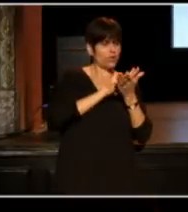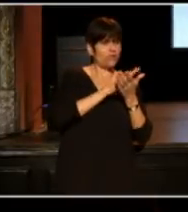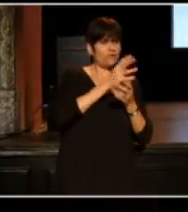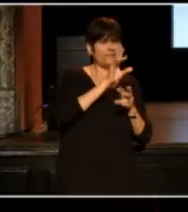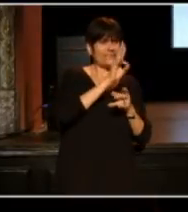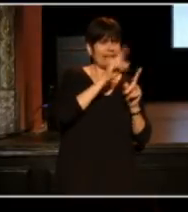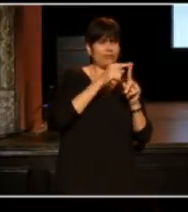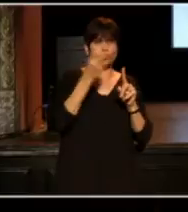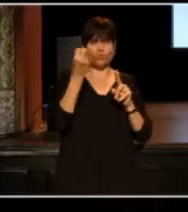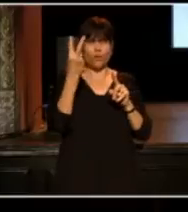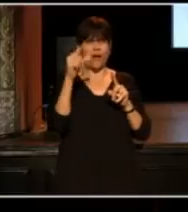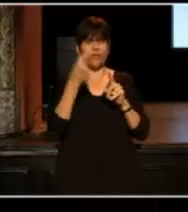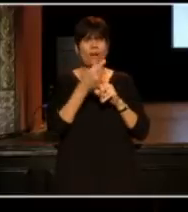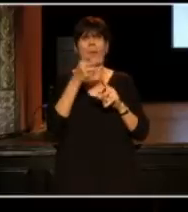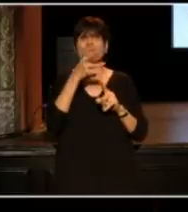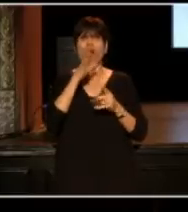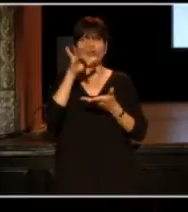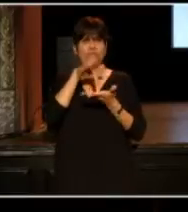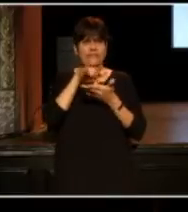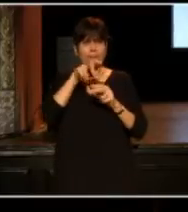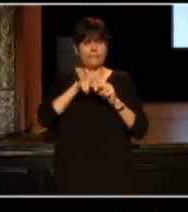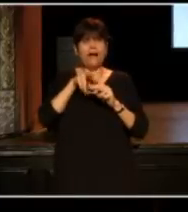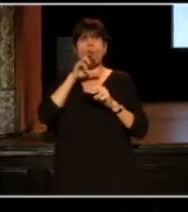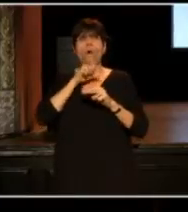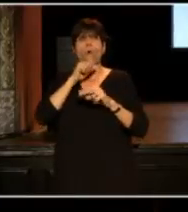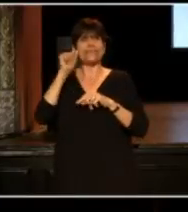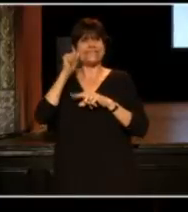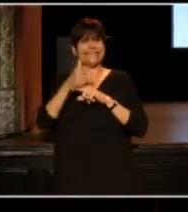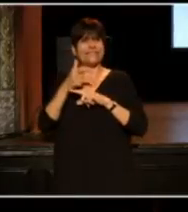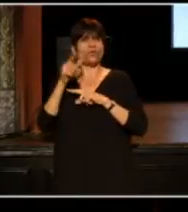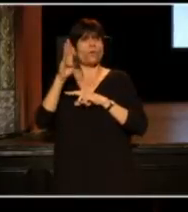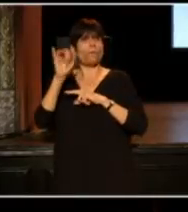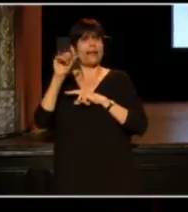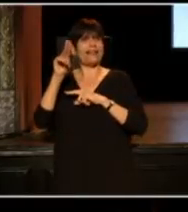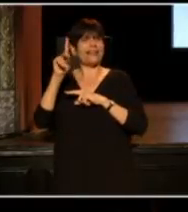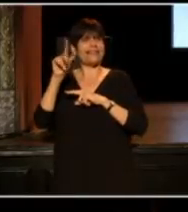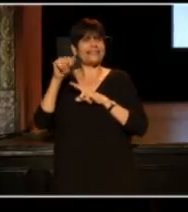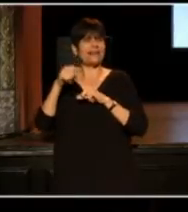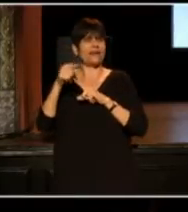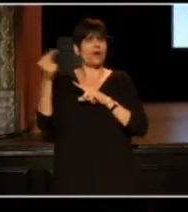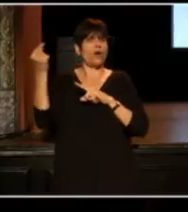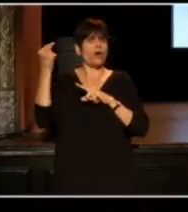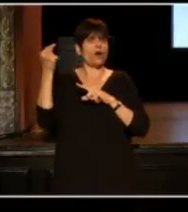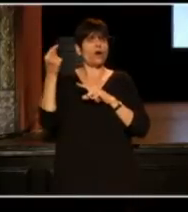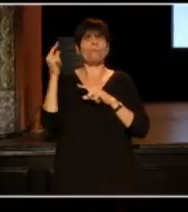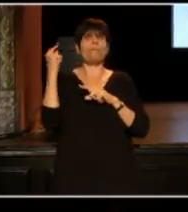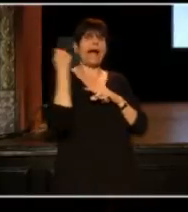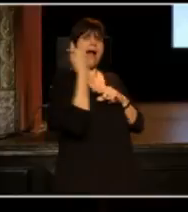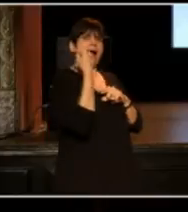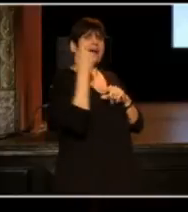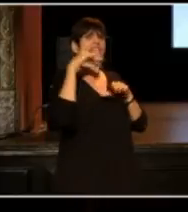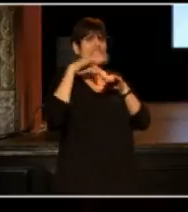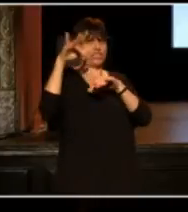My mother is pictured in the middle, my older sister Belinda, is with her back to me, she's in Lansing, Michigan.